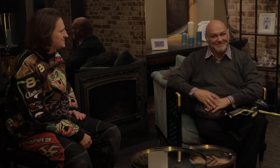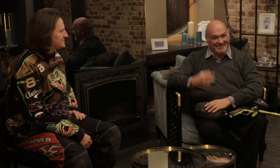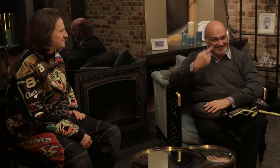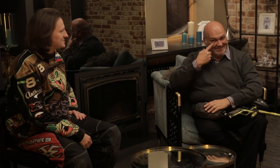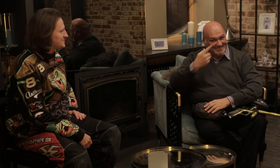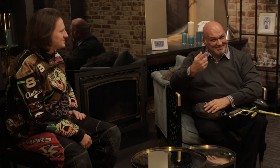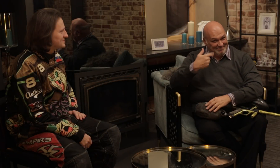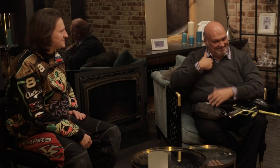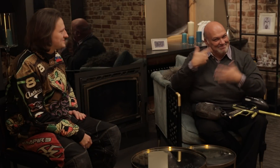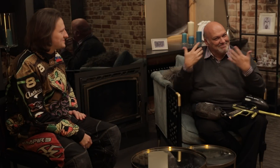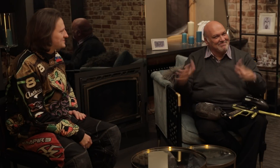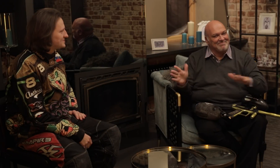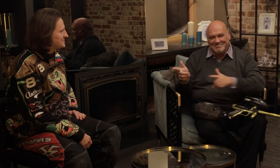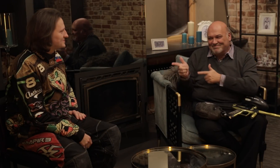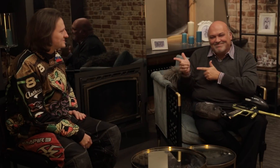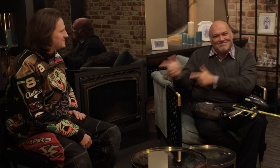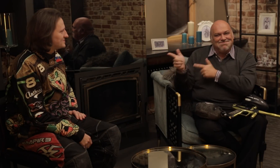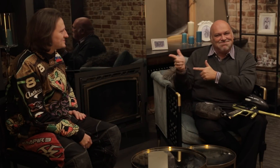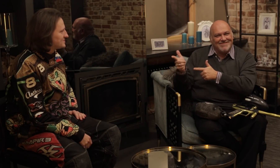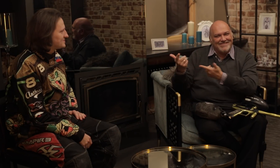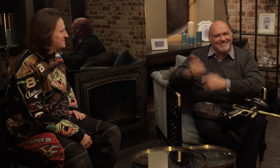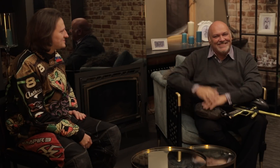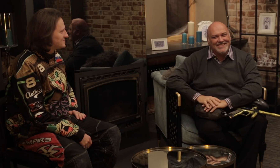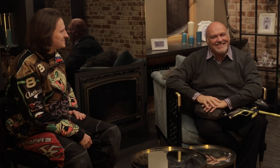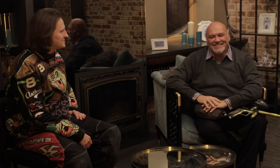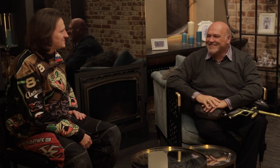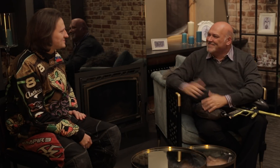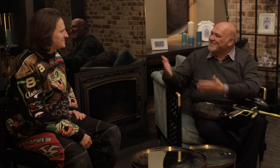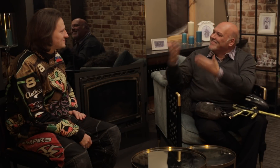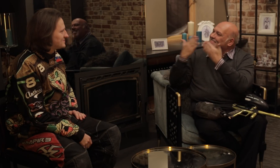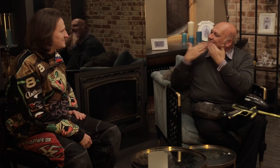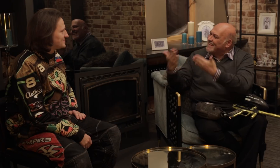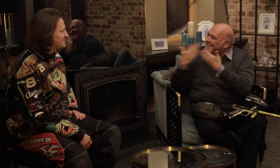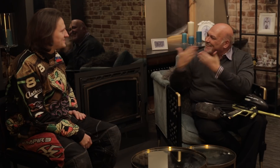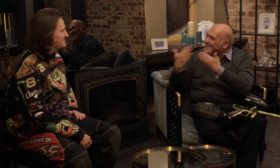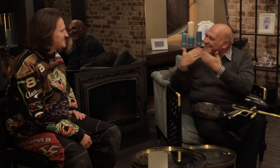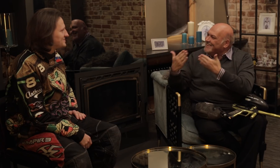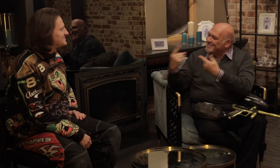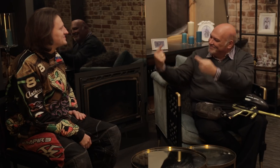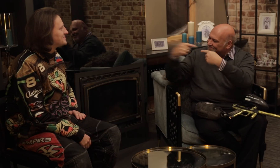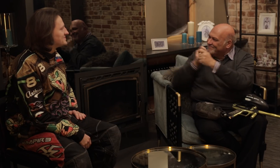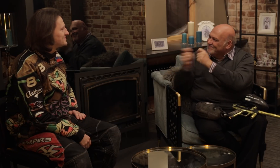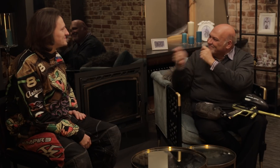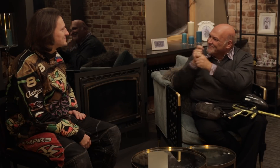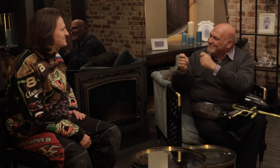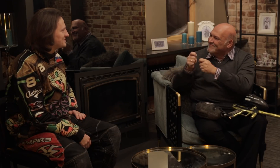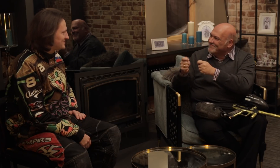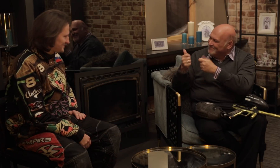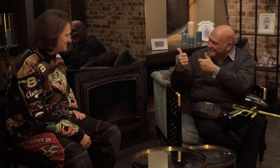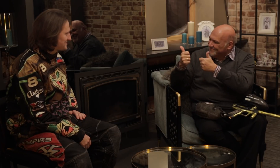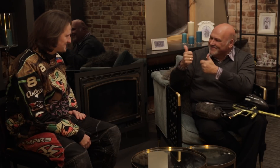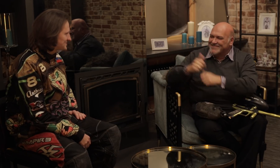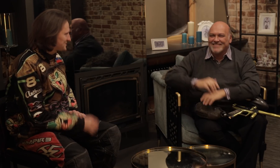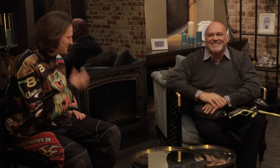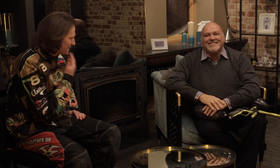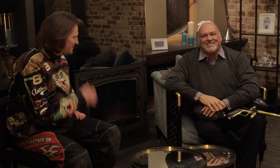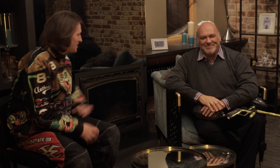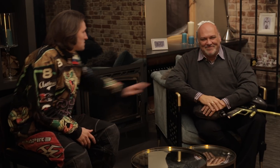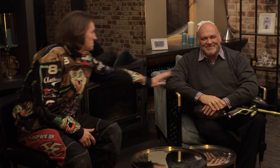Did you see that? I got him! Thank you for being here today. Thank you!